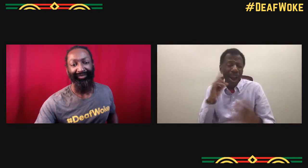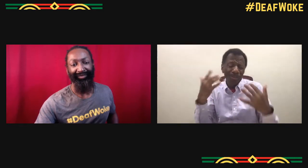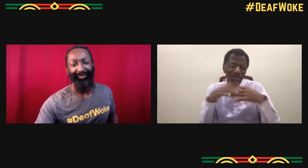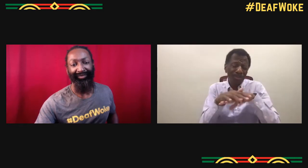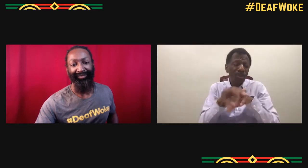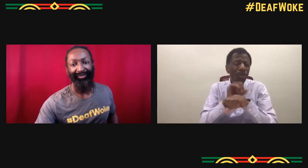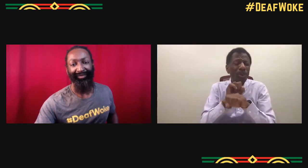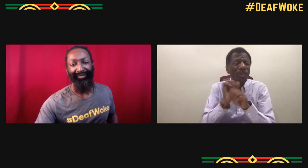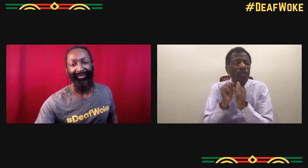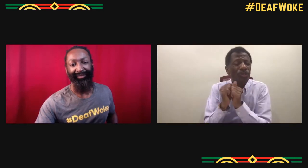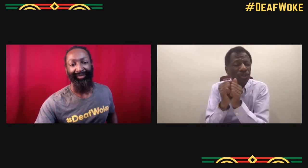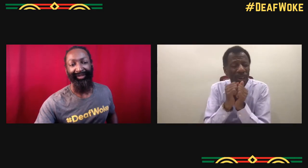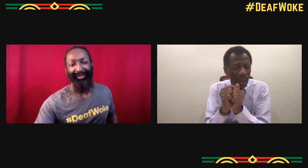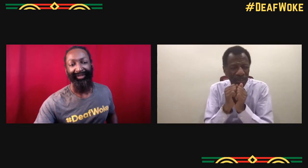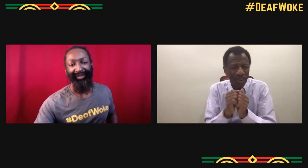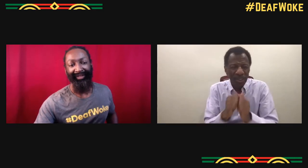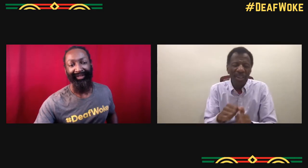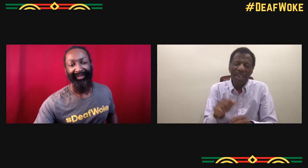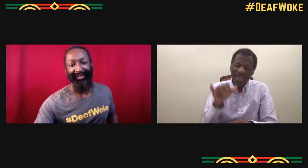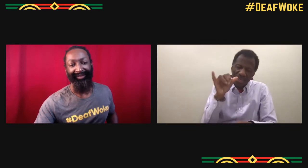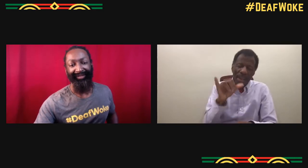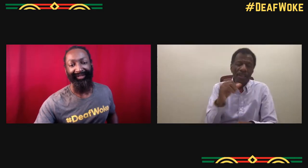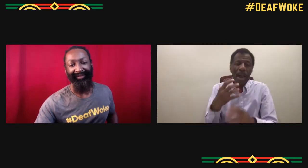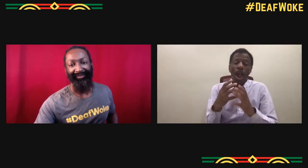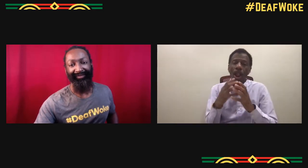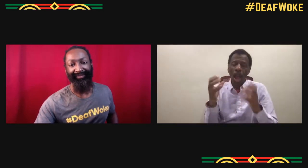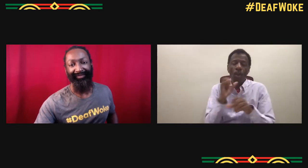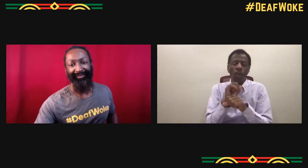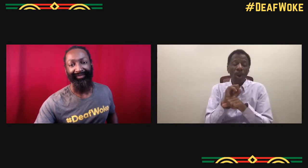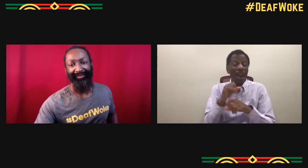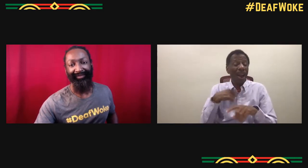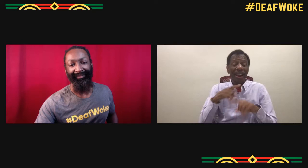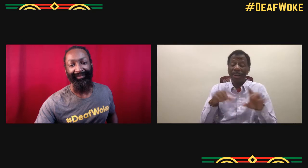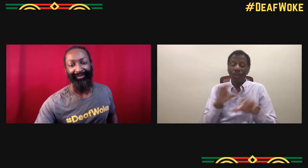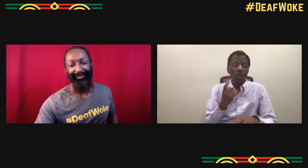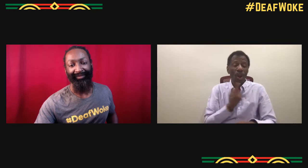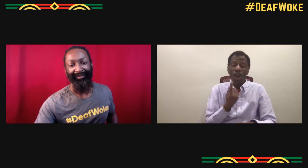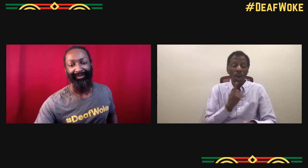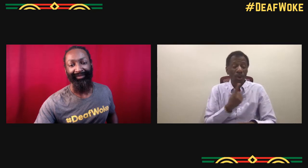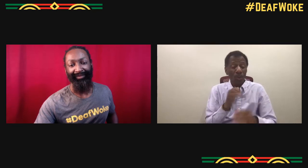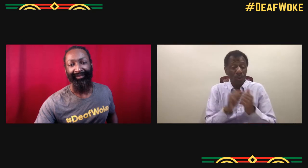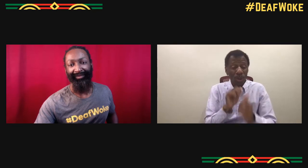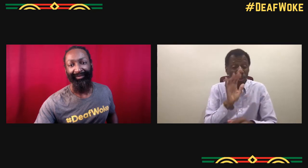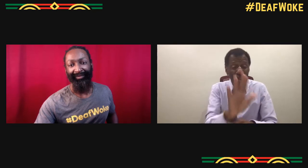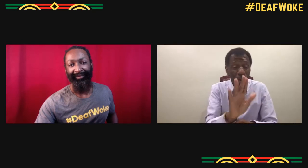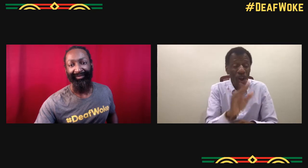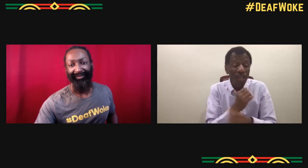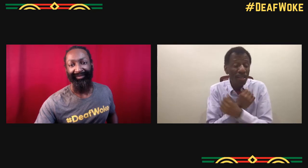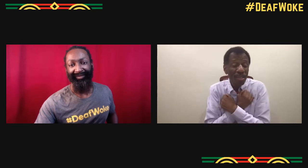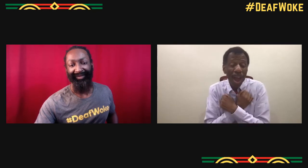hard of hearing, hearing all and they're working together and that requires a lot of demand.